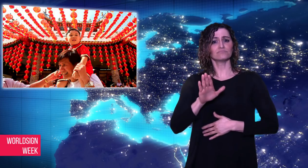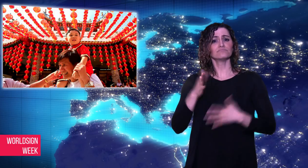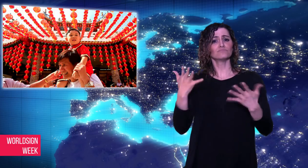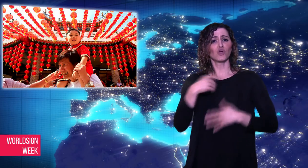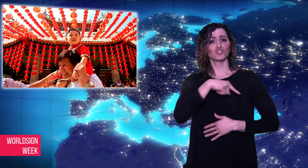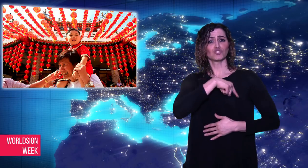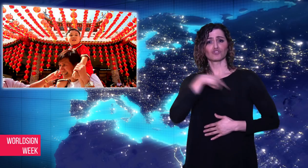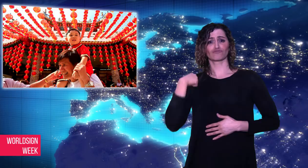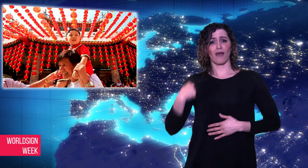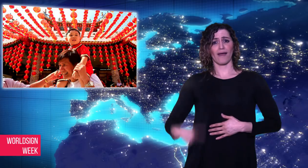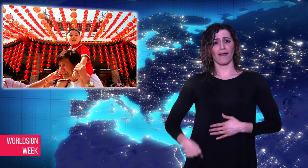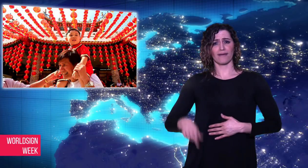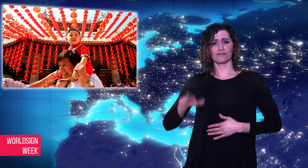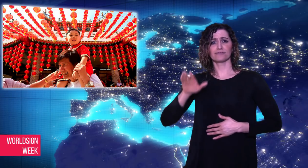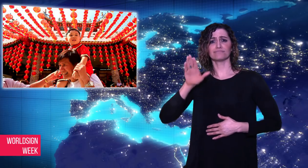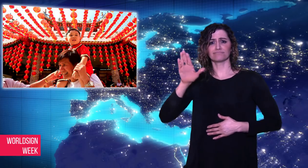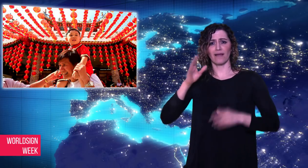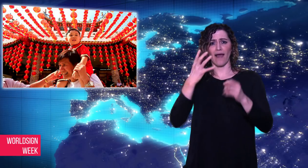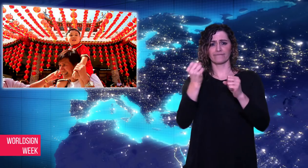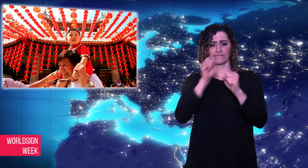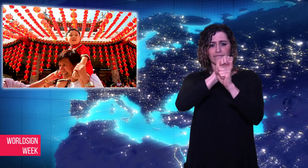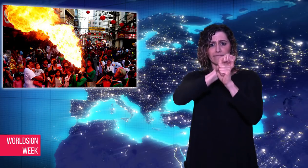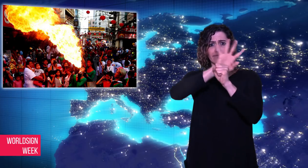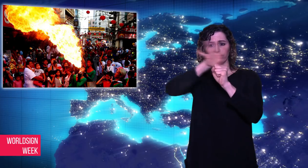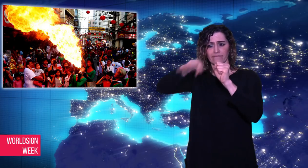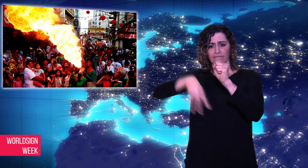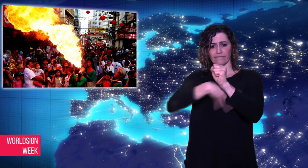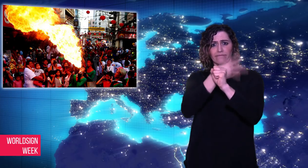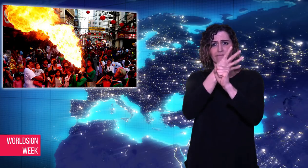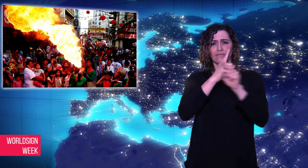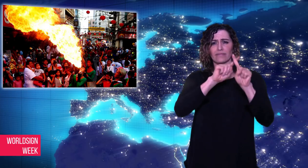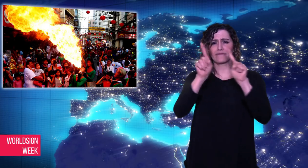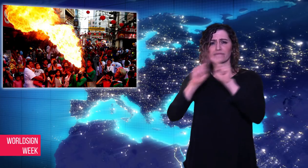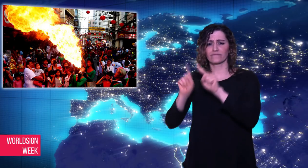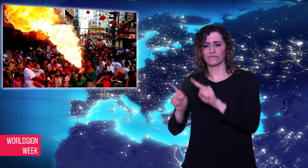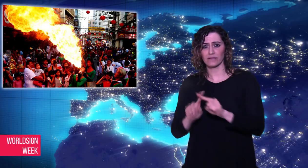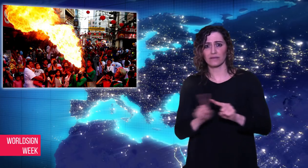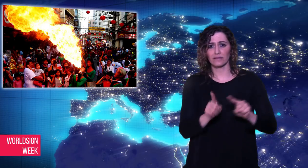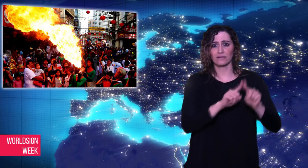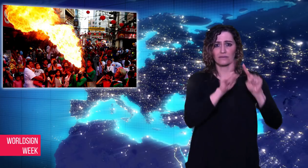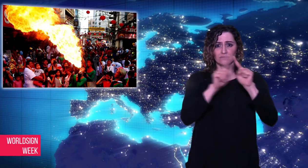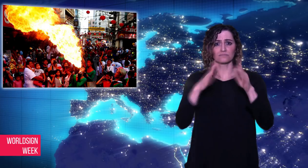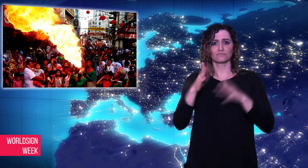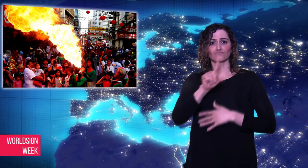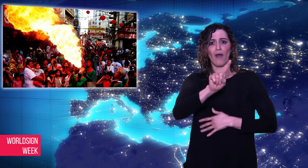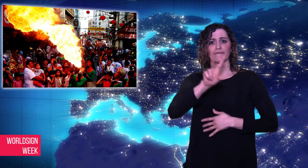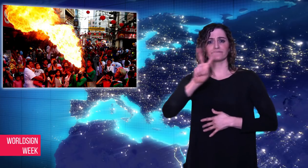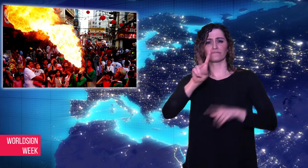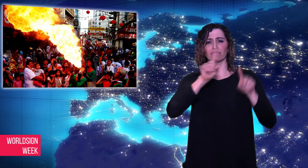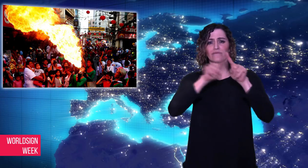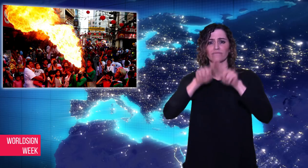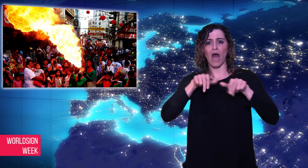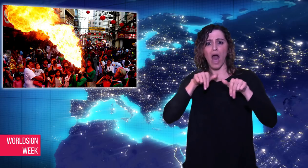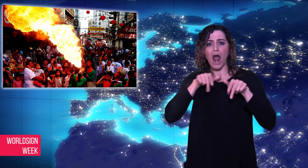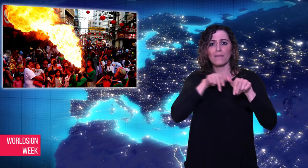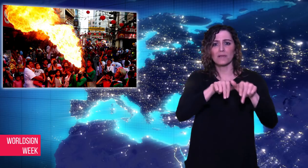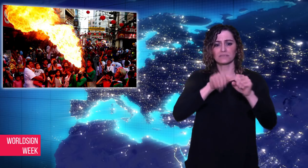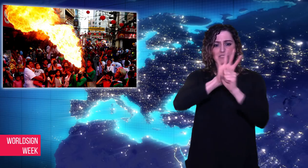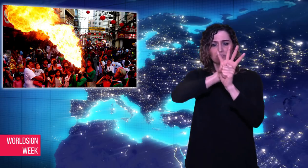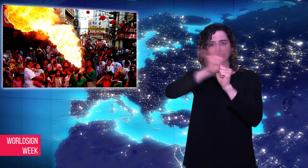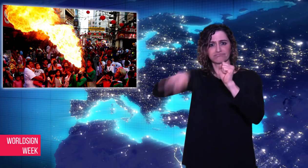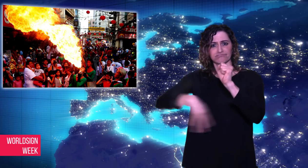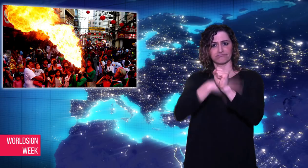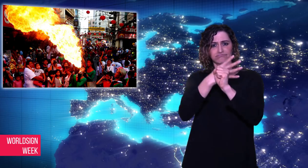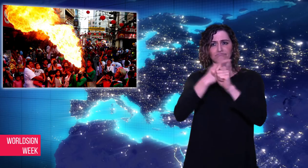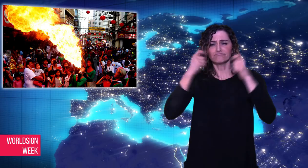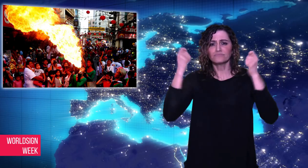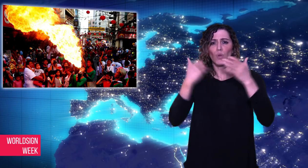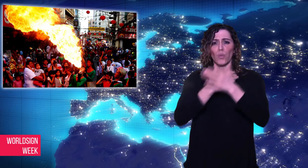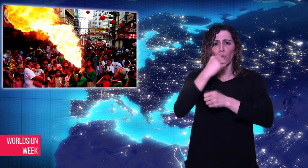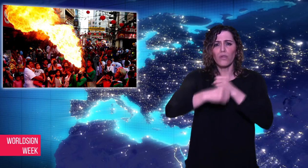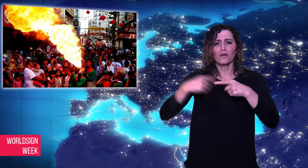the eleventh animal of the Chinese